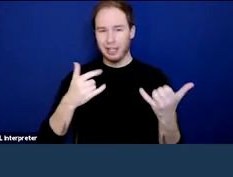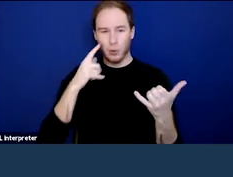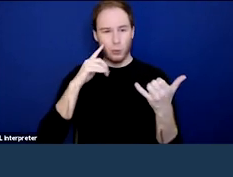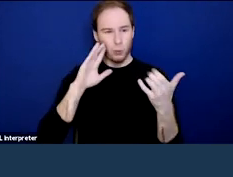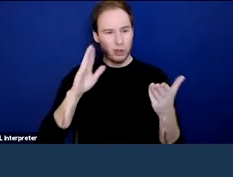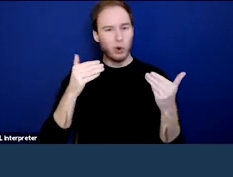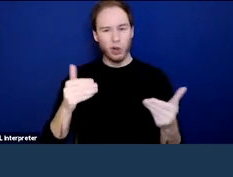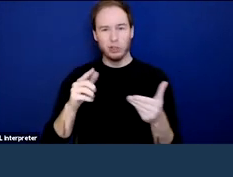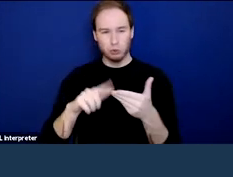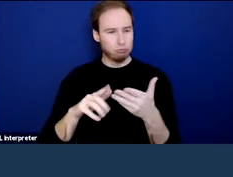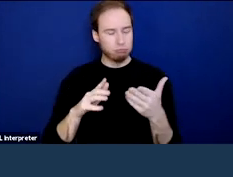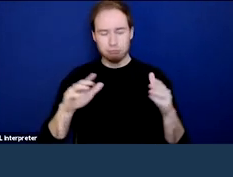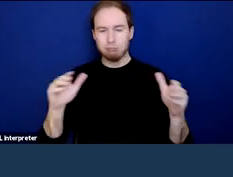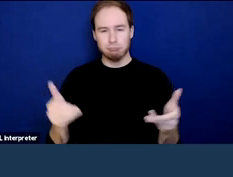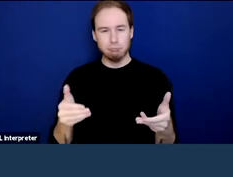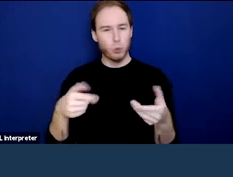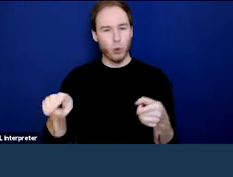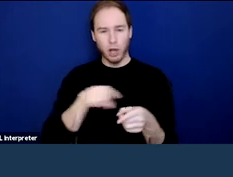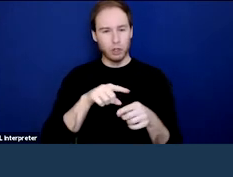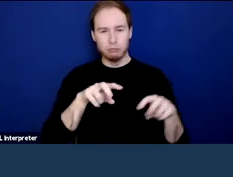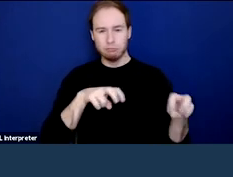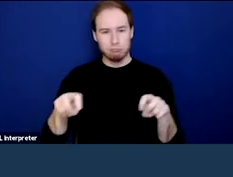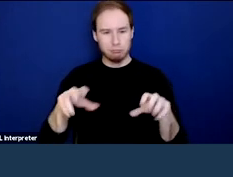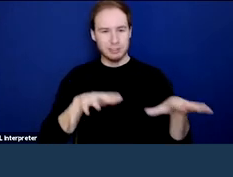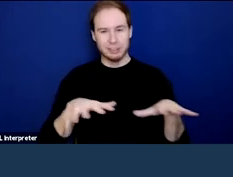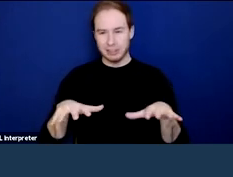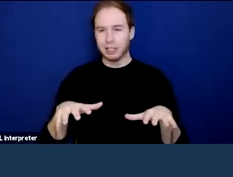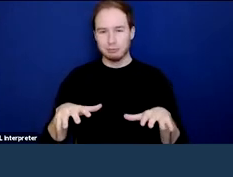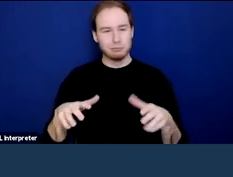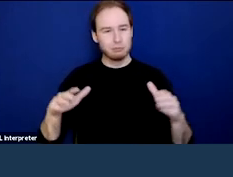while everybody gets into the room. So, welcome. We're so glad to have you.